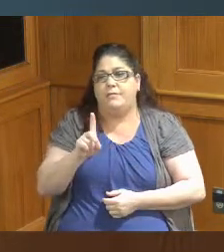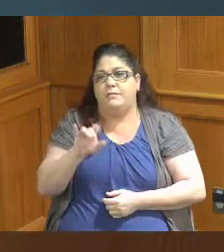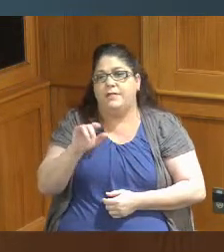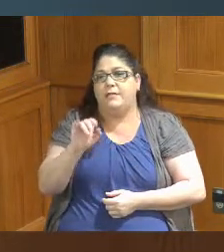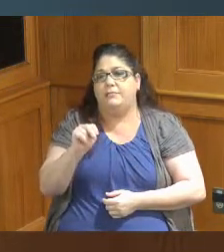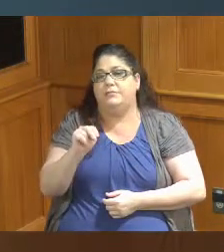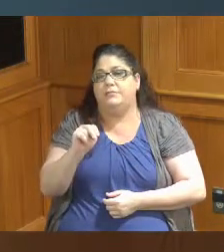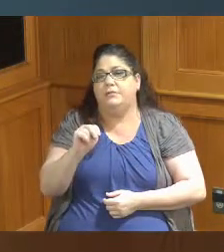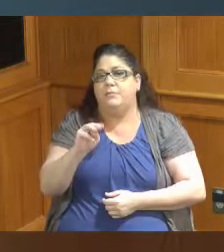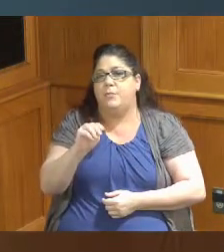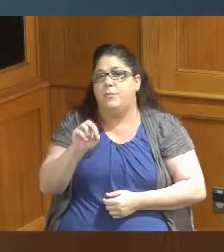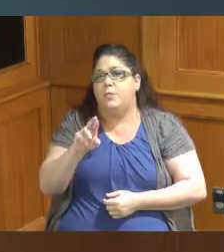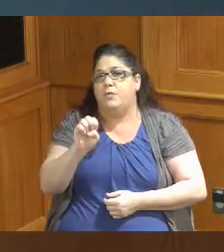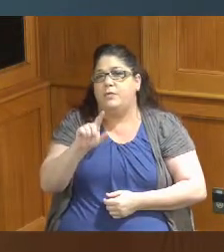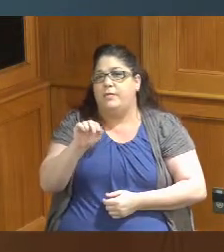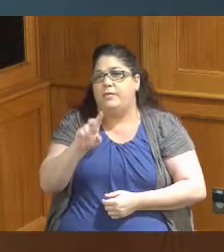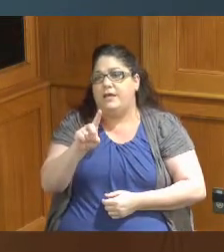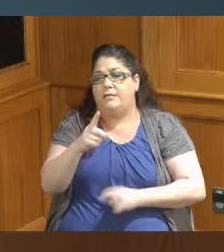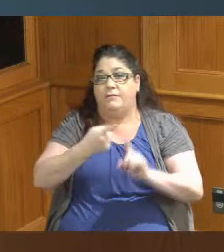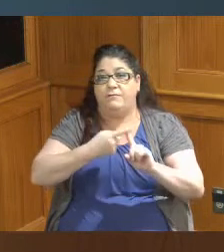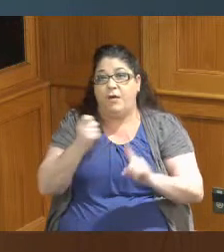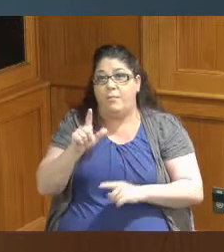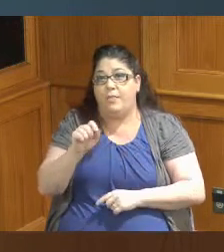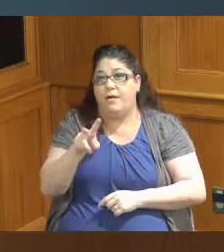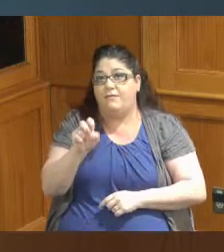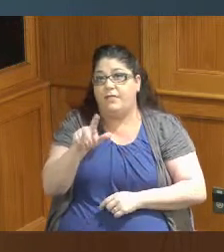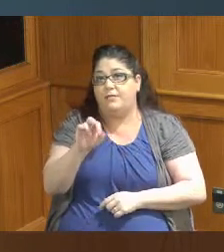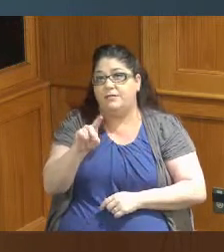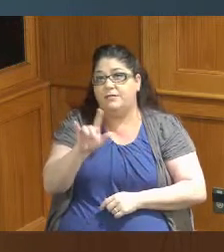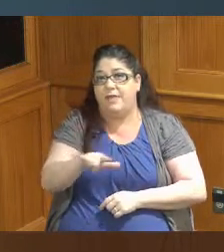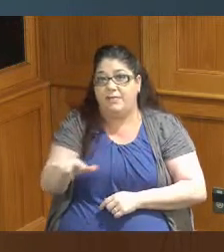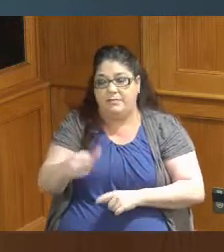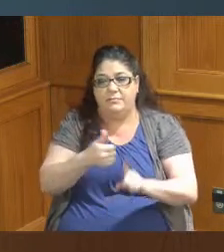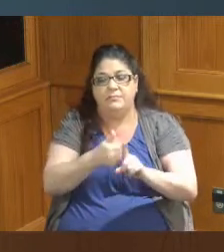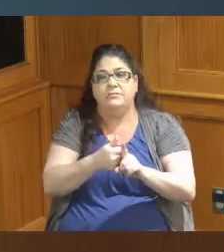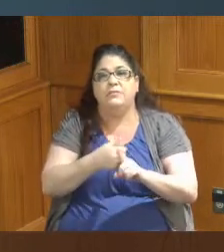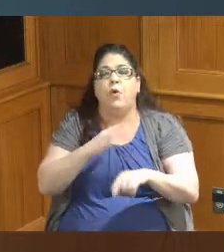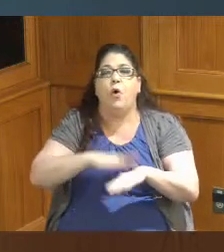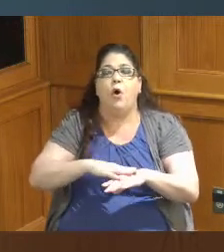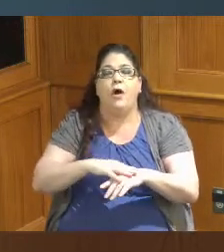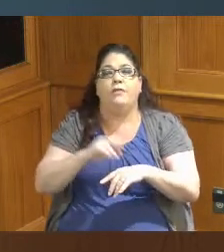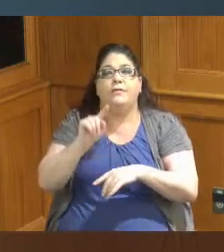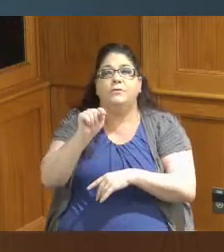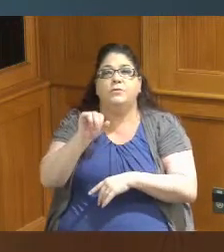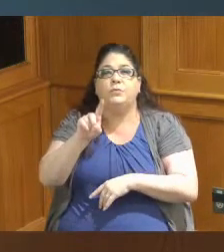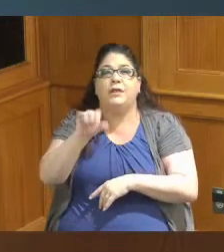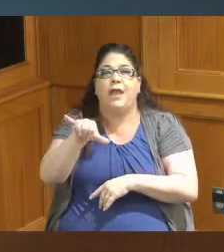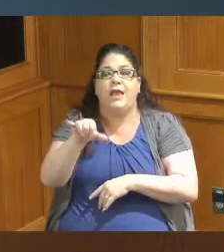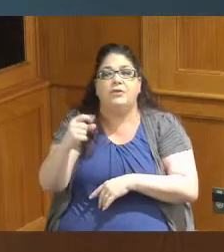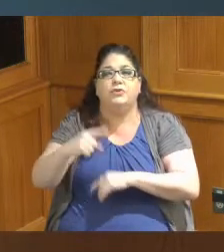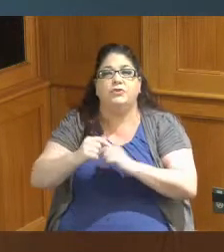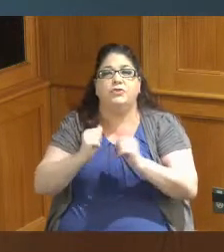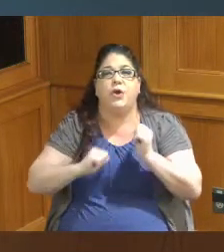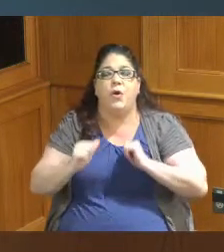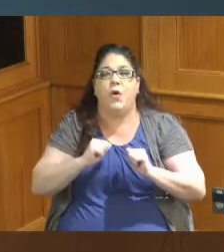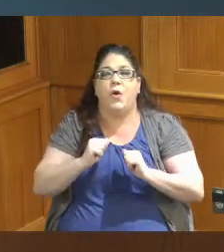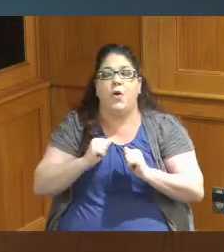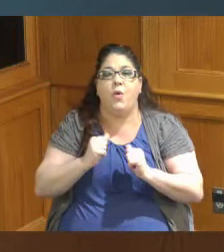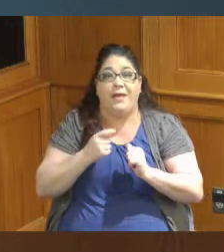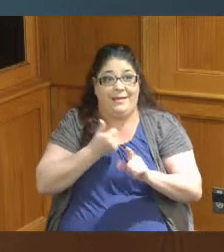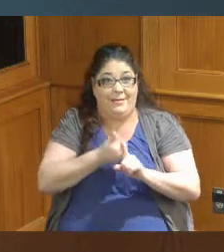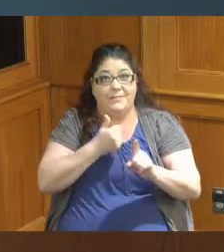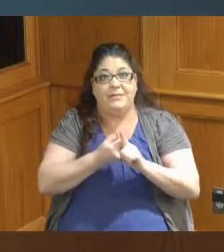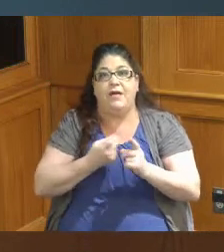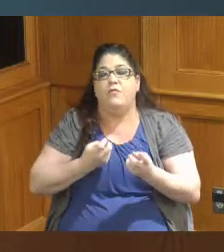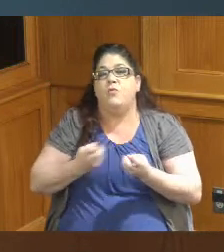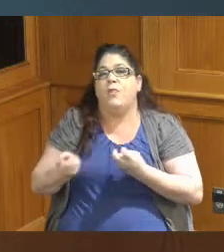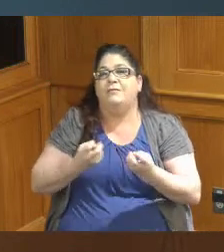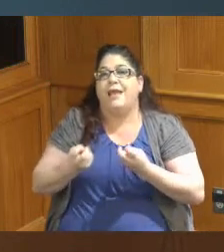from Loveland and he is featured he was on The Today Show this week roller skater and he also is